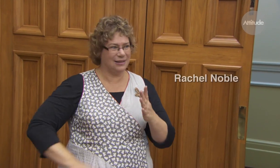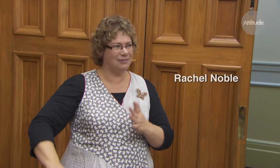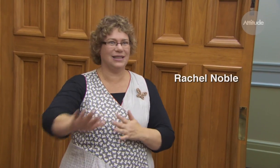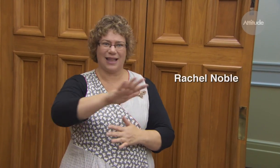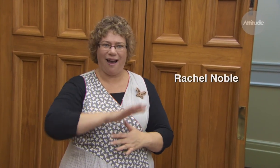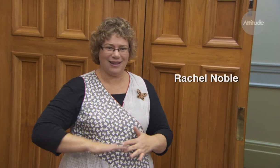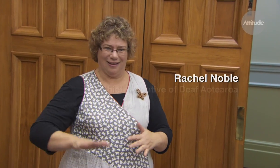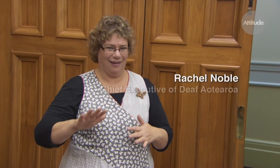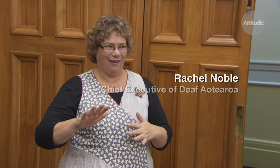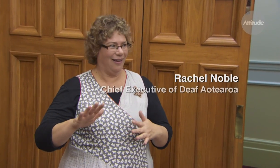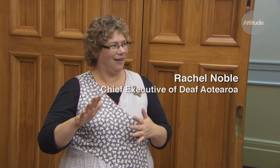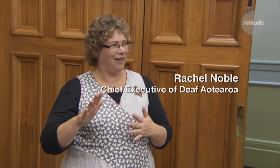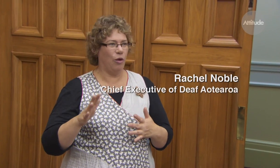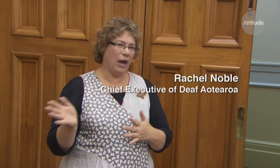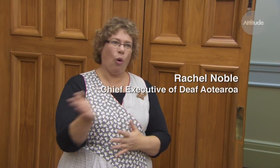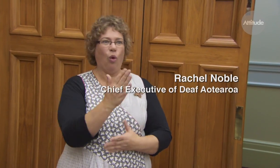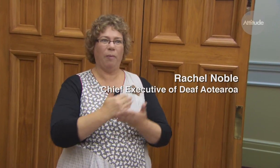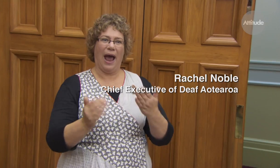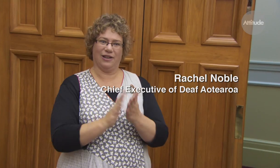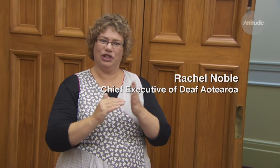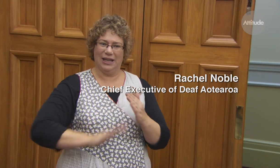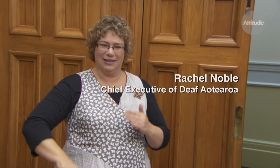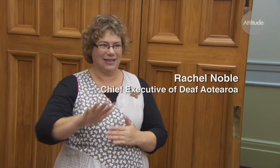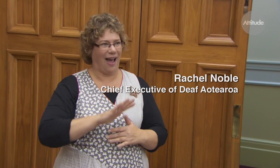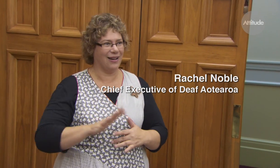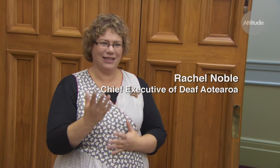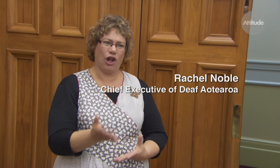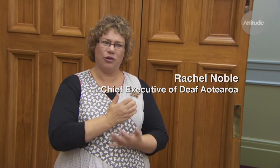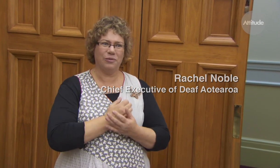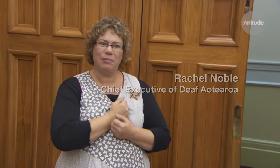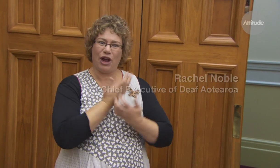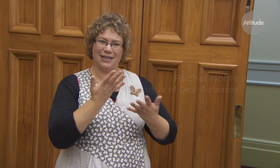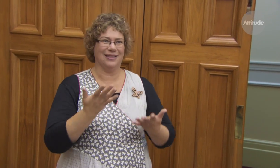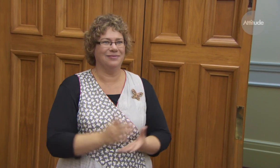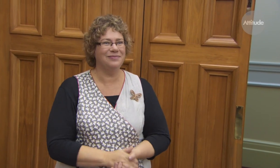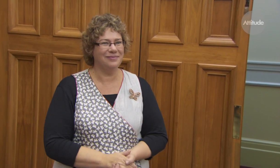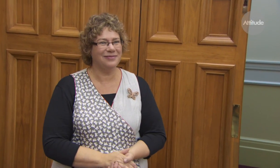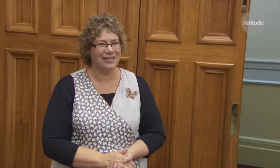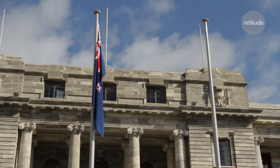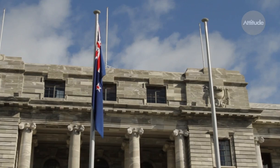Sign language is part of New Zealand society and we are all part of that society so we should embrace it.